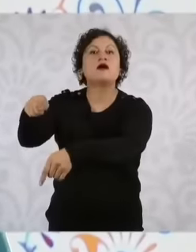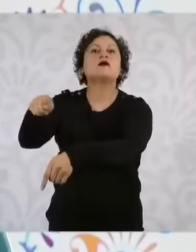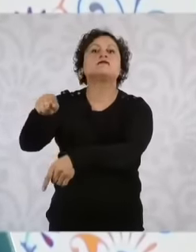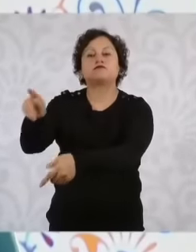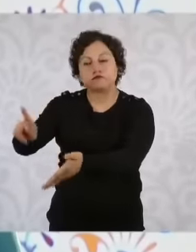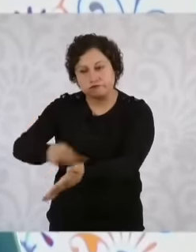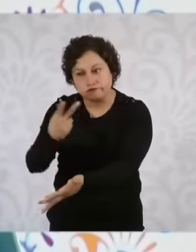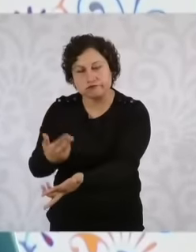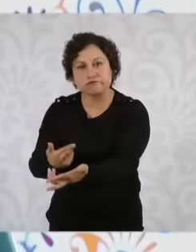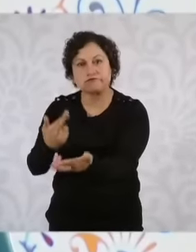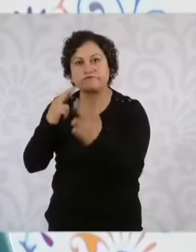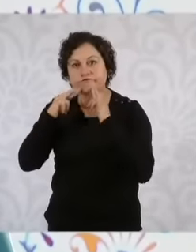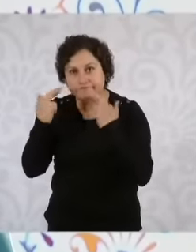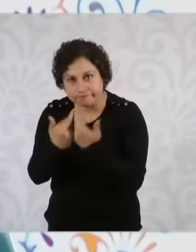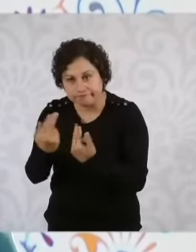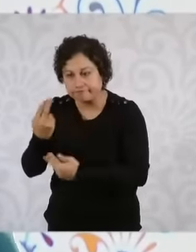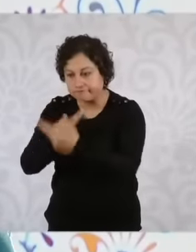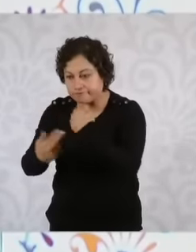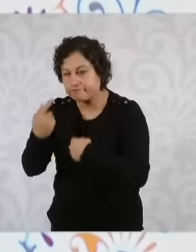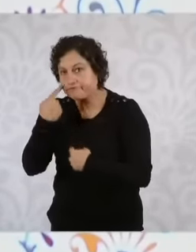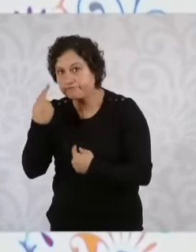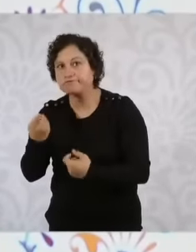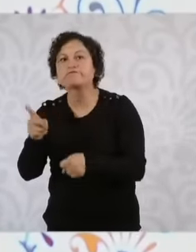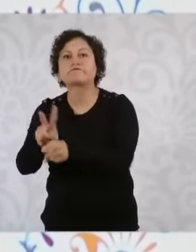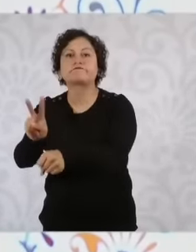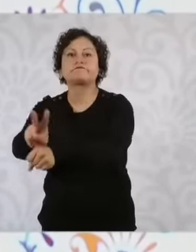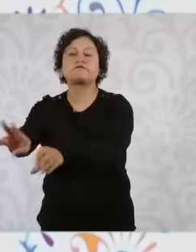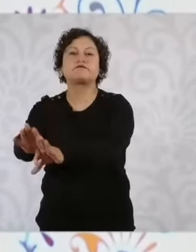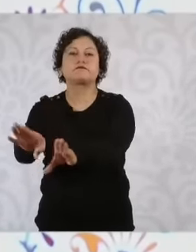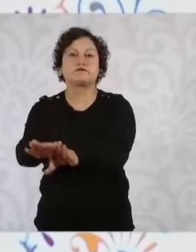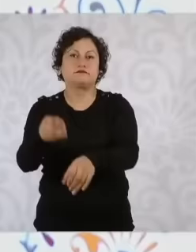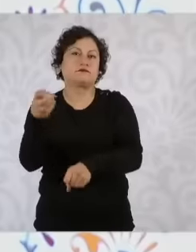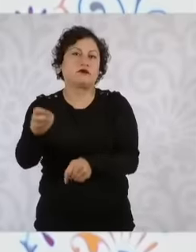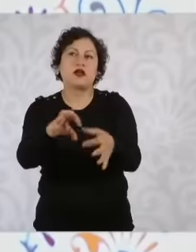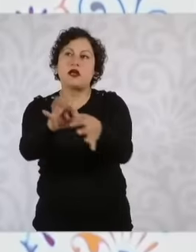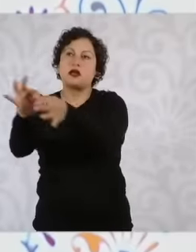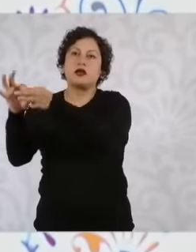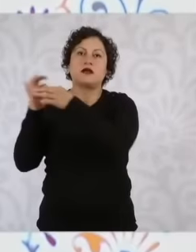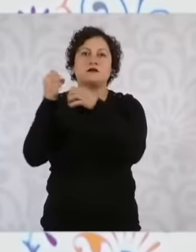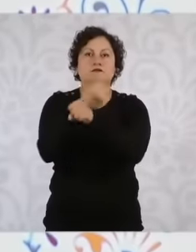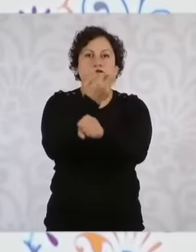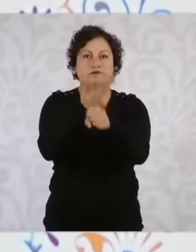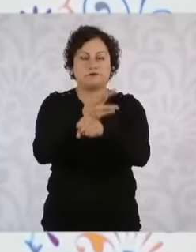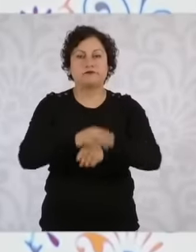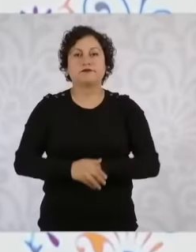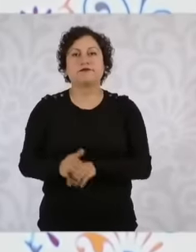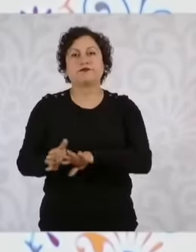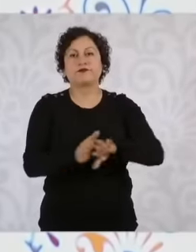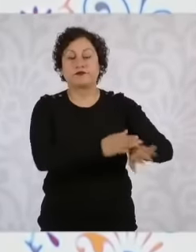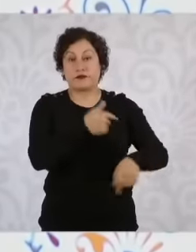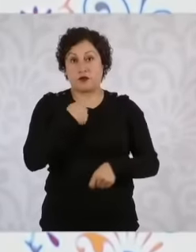all the secretaries I also inform you this is important today Governor